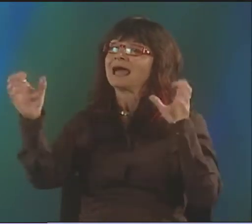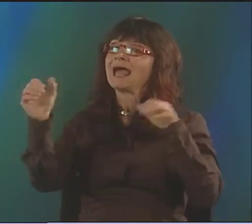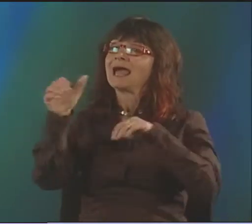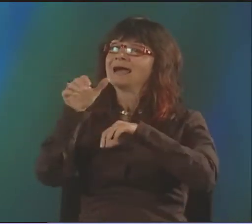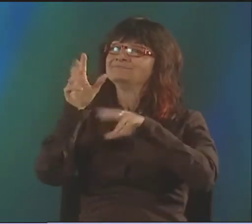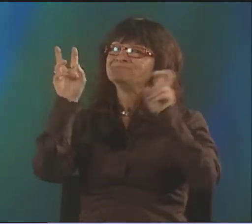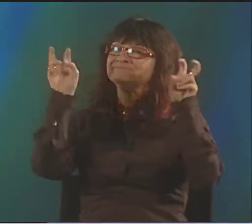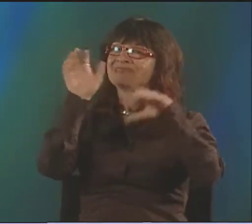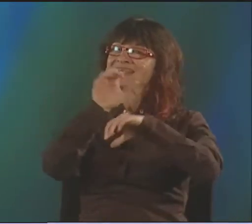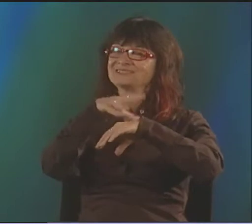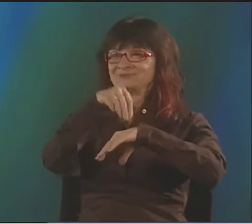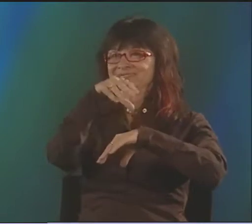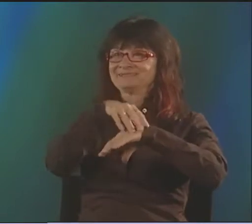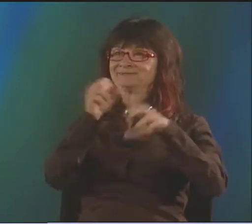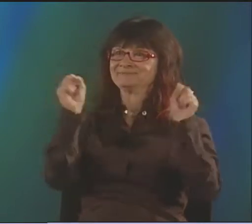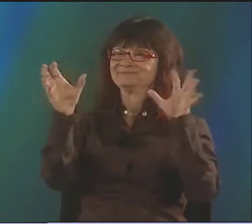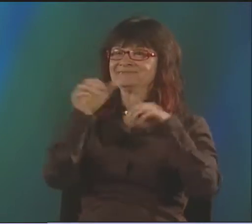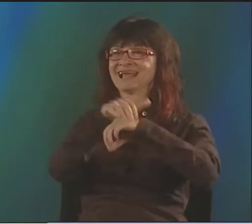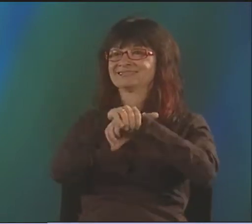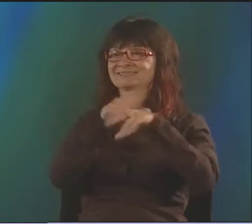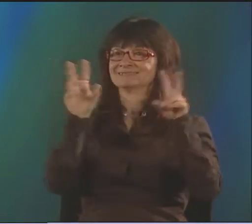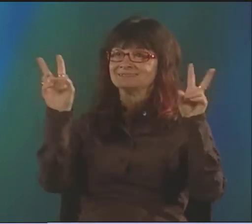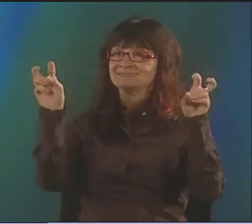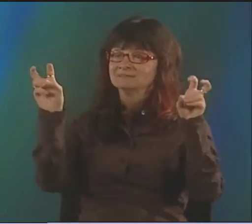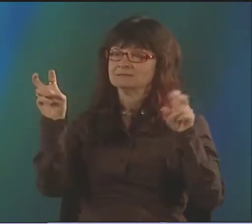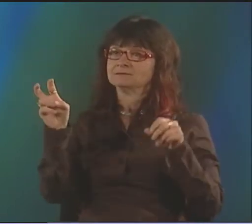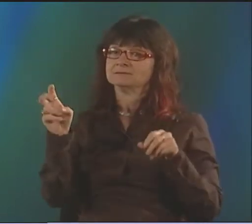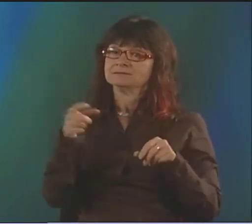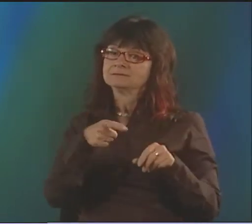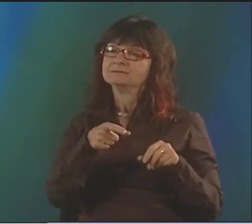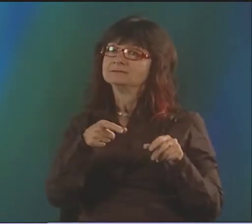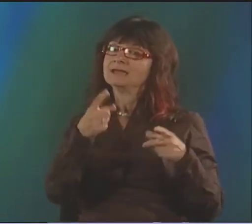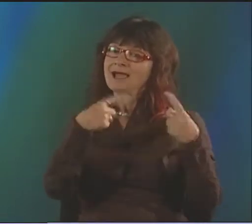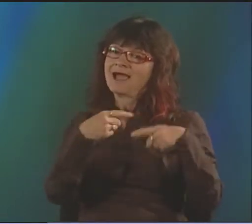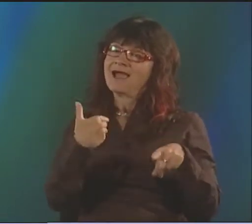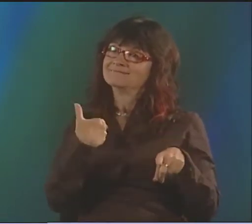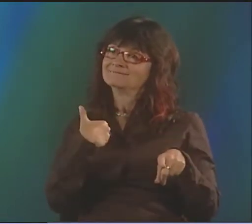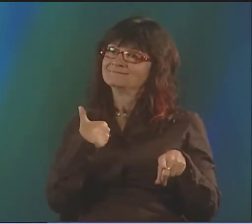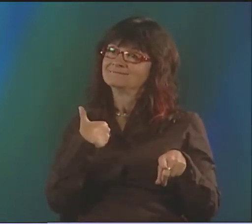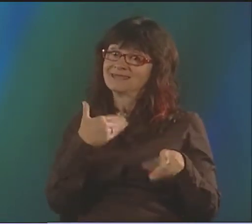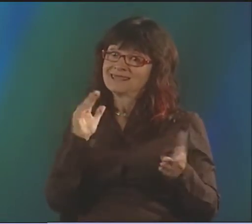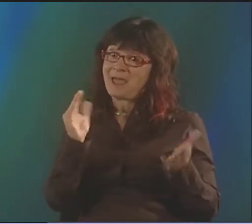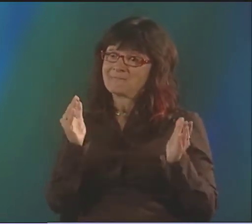BUT THEY STILL PREFER TO SIGN. AND THEY'LL SIGN IN SWEDISH SIGN LANGUAGE, OF COURSE.